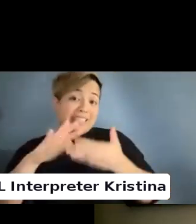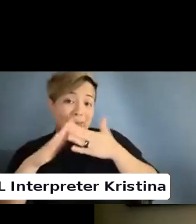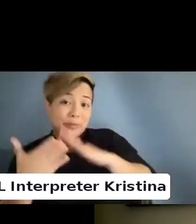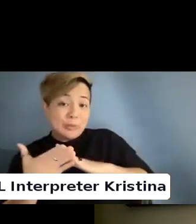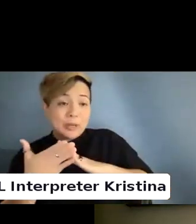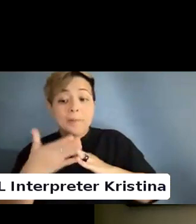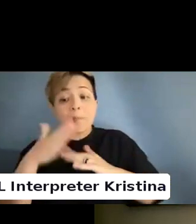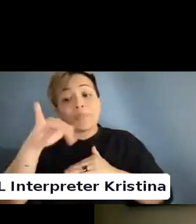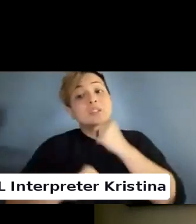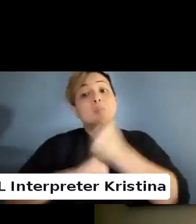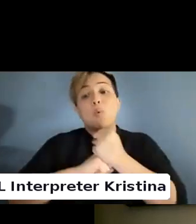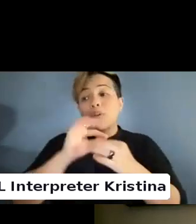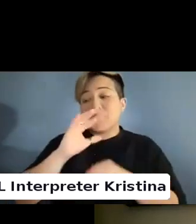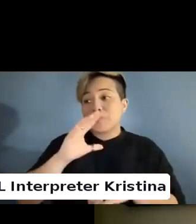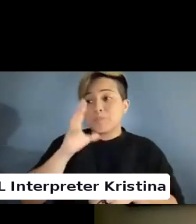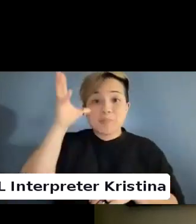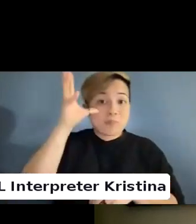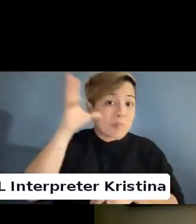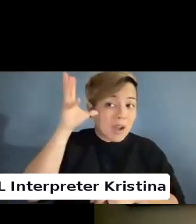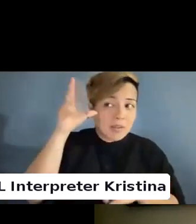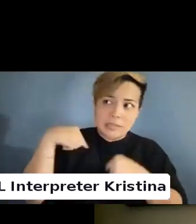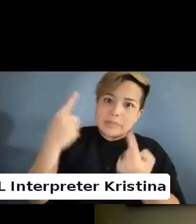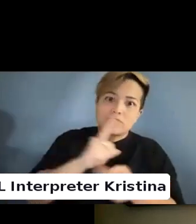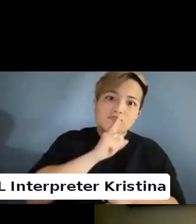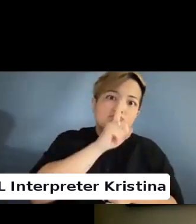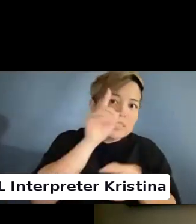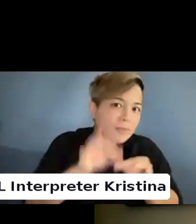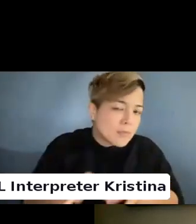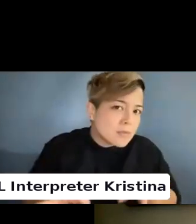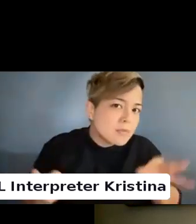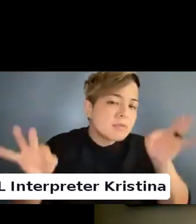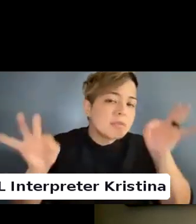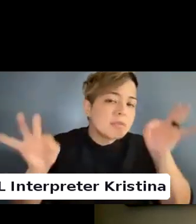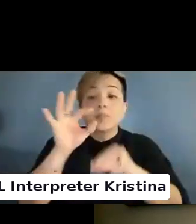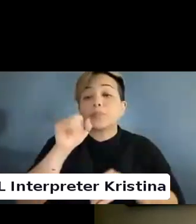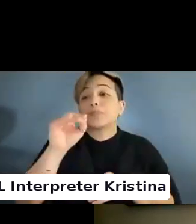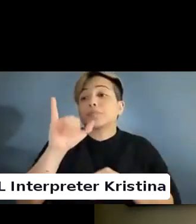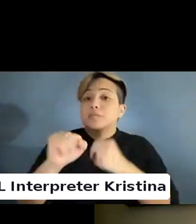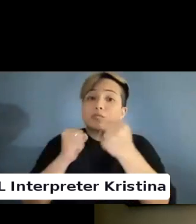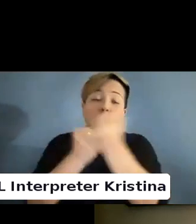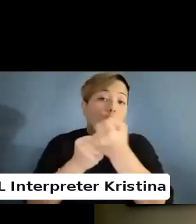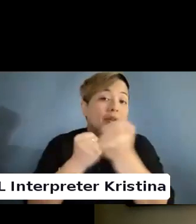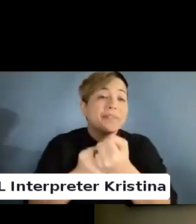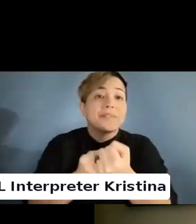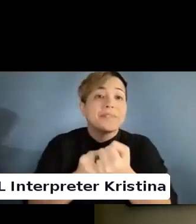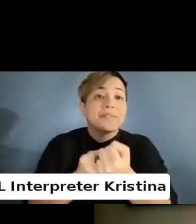The support of parents has been really important and so the supportive parents of intersex